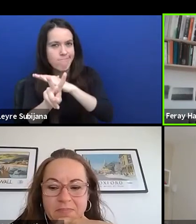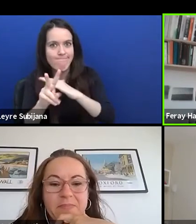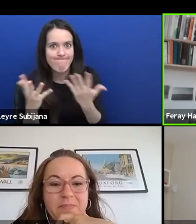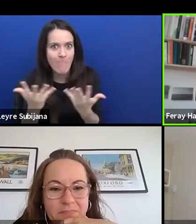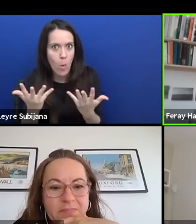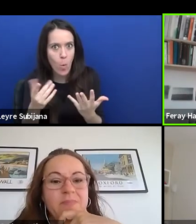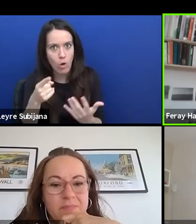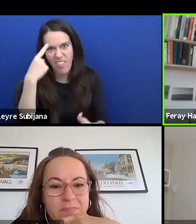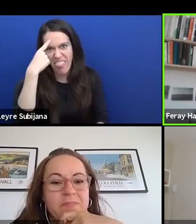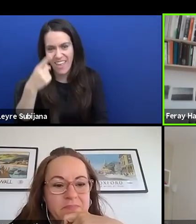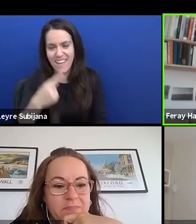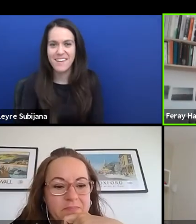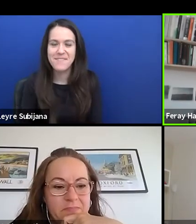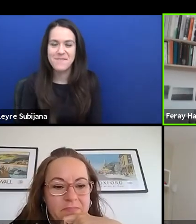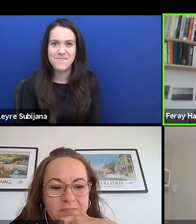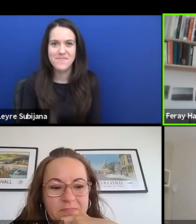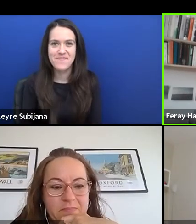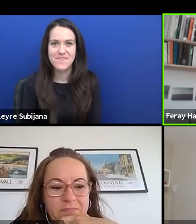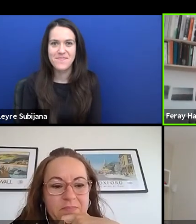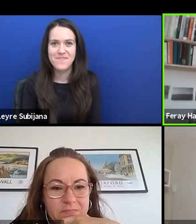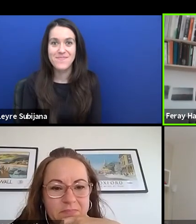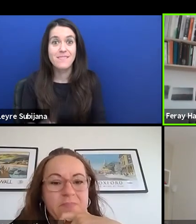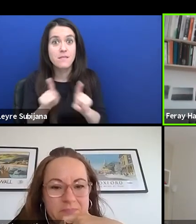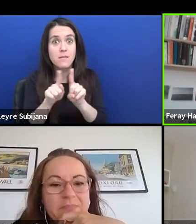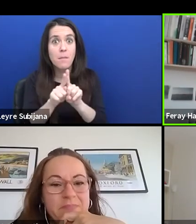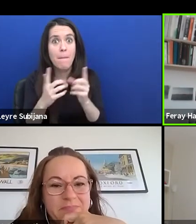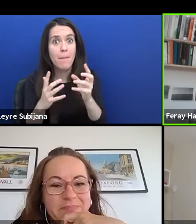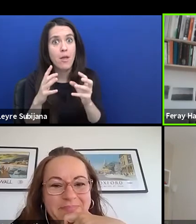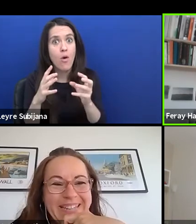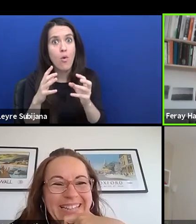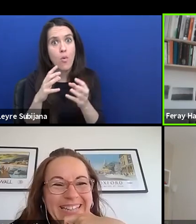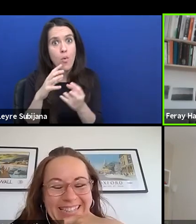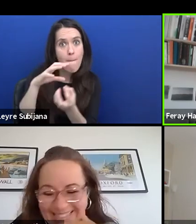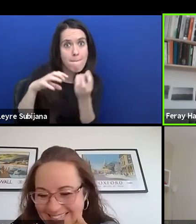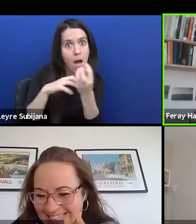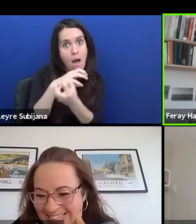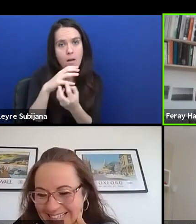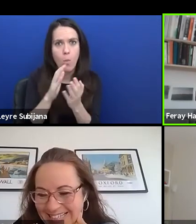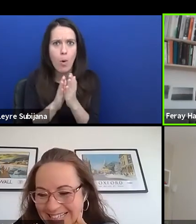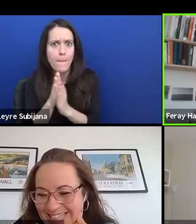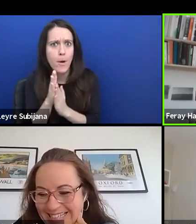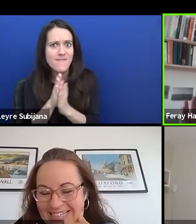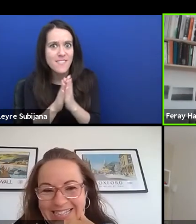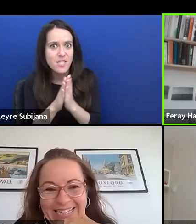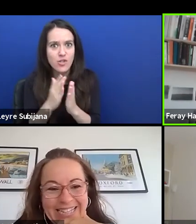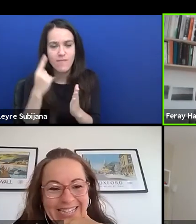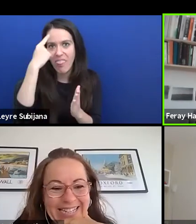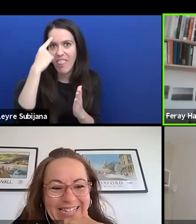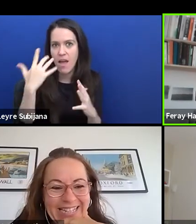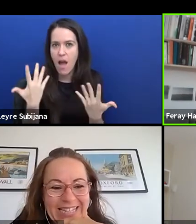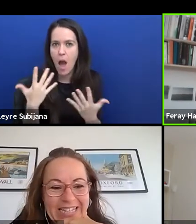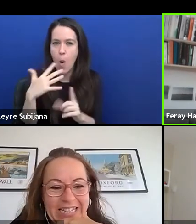And, but also combined, maybe with some motivating words in the whole context of this young theatre